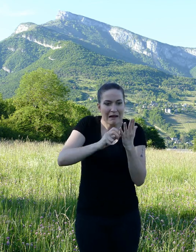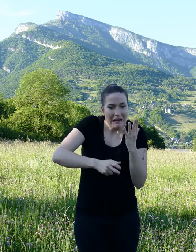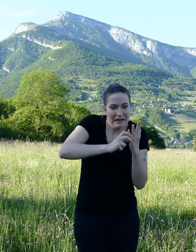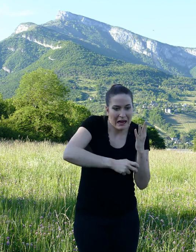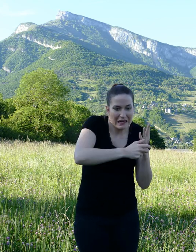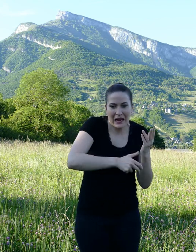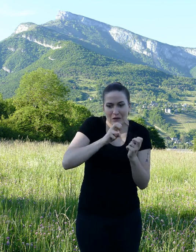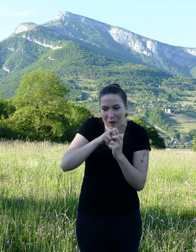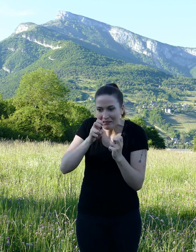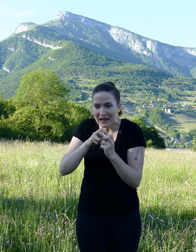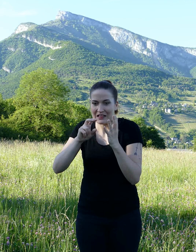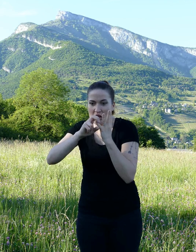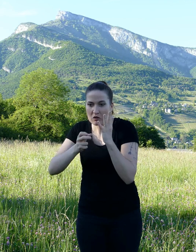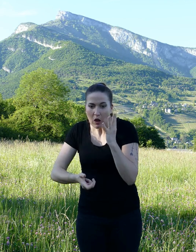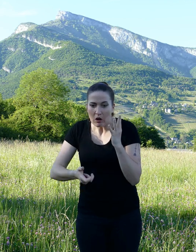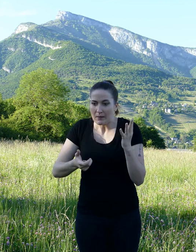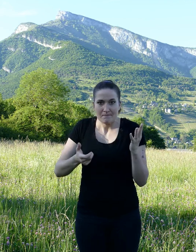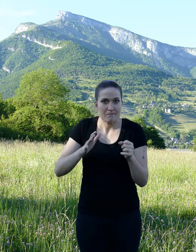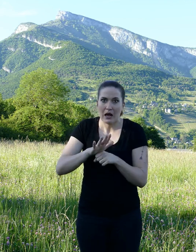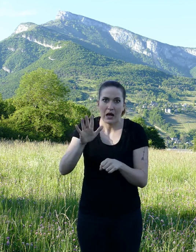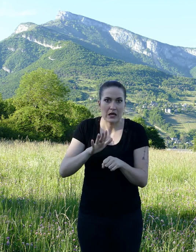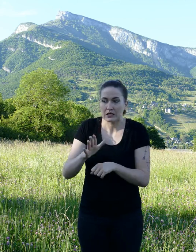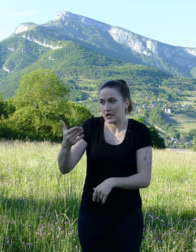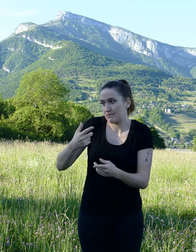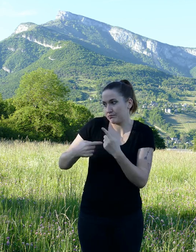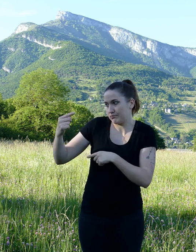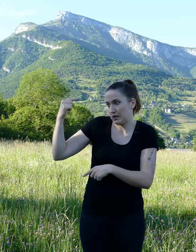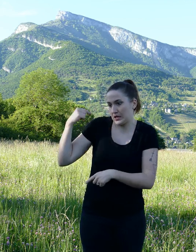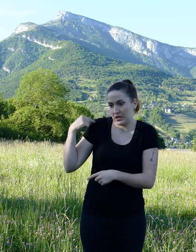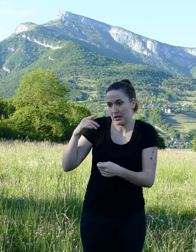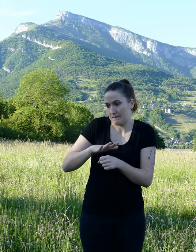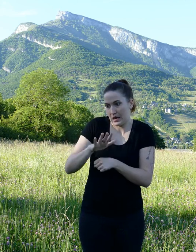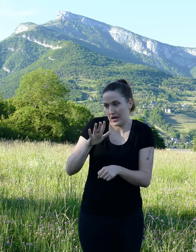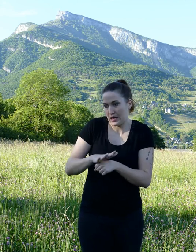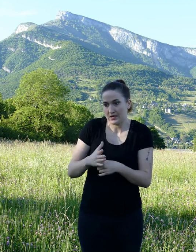My parents and I don't have any more provisions, and that is why I did it ".